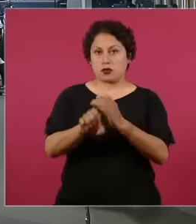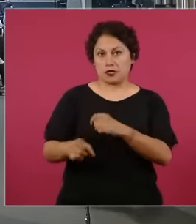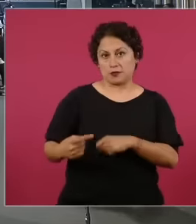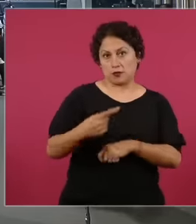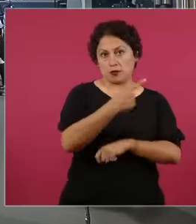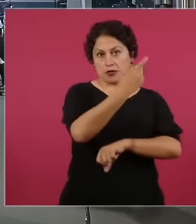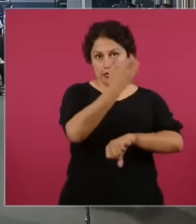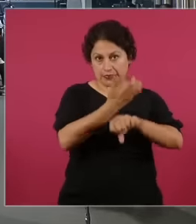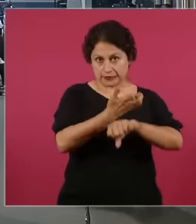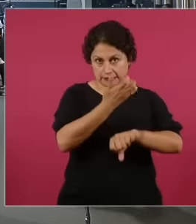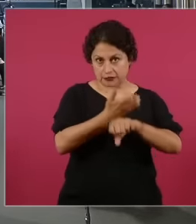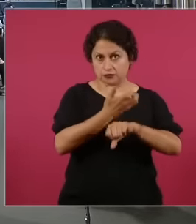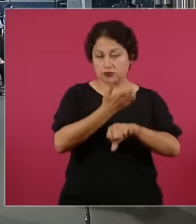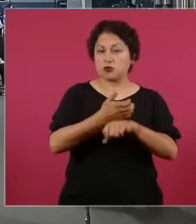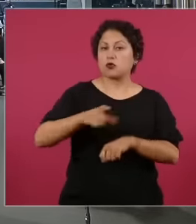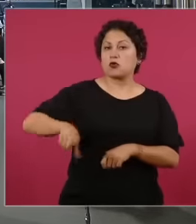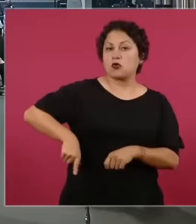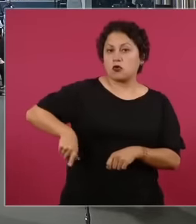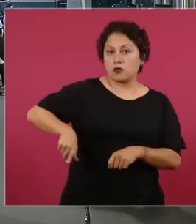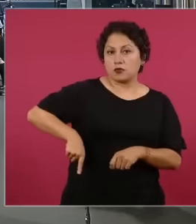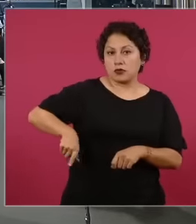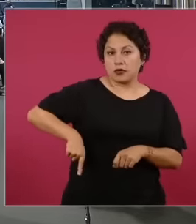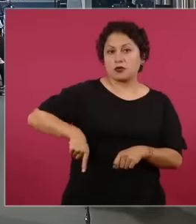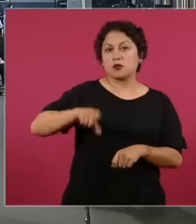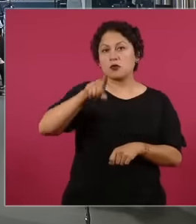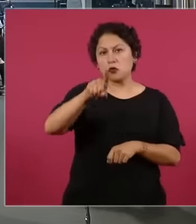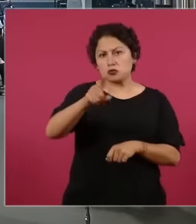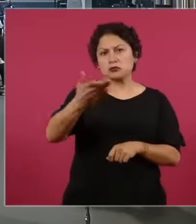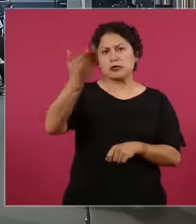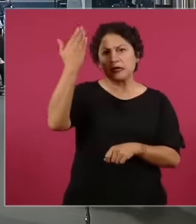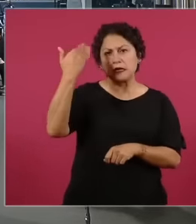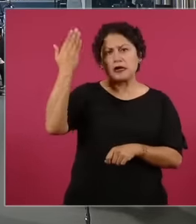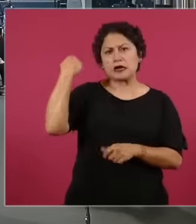the first time that you have questioned the actions of the United States Department of State.